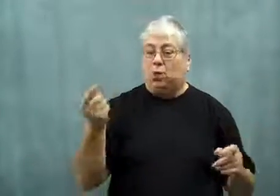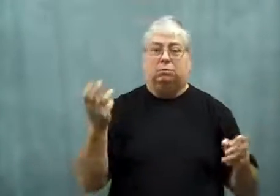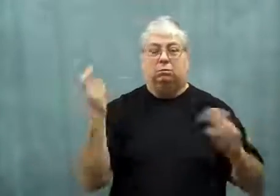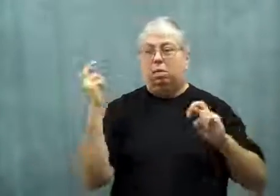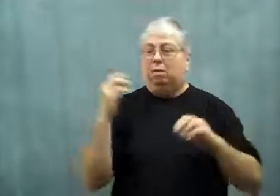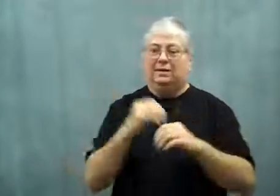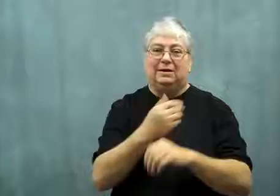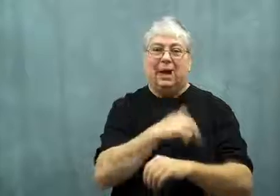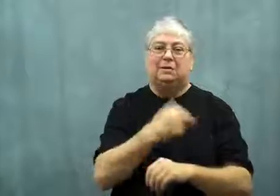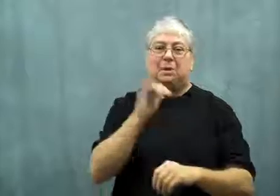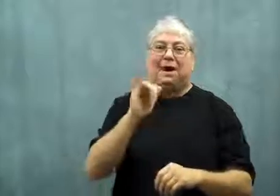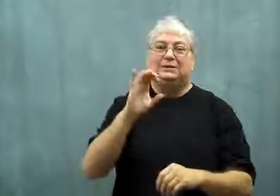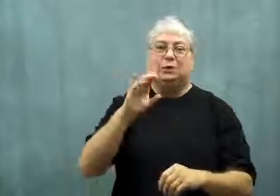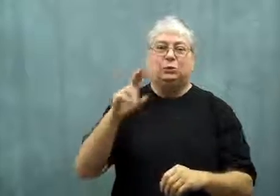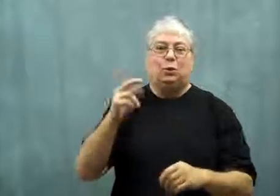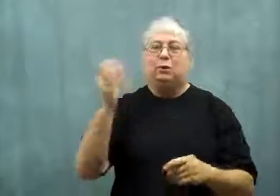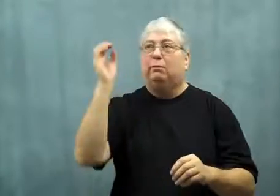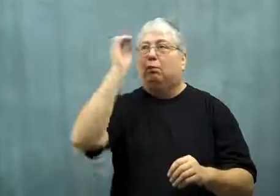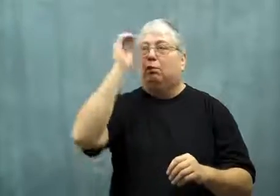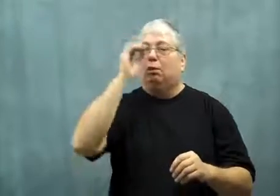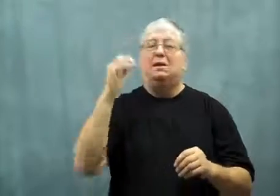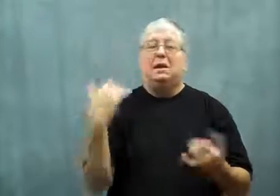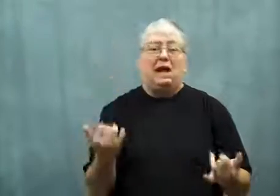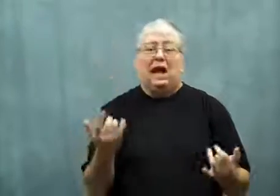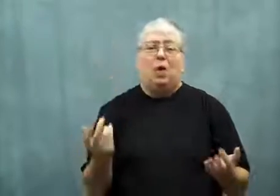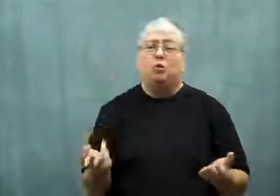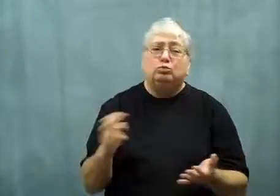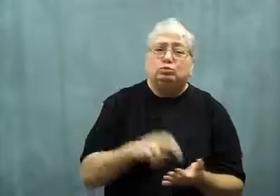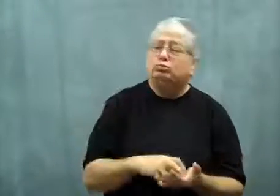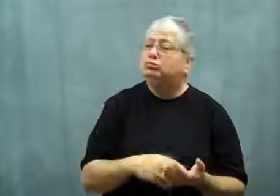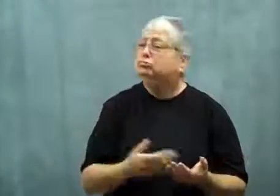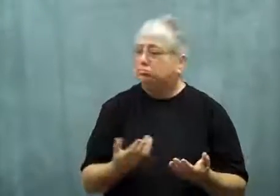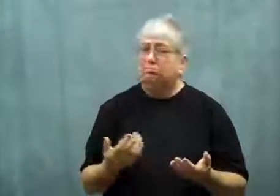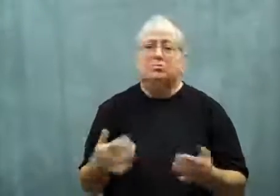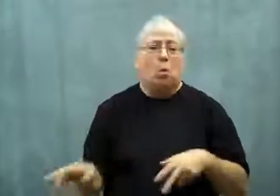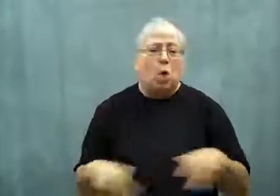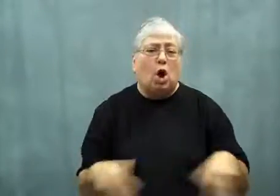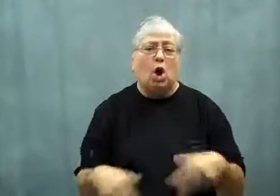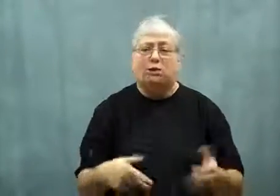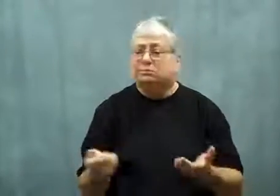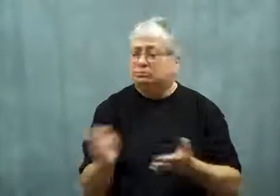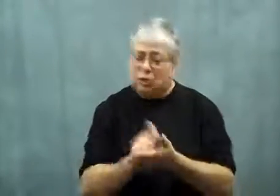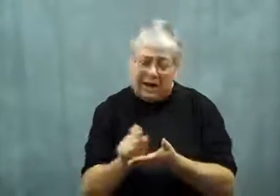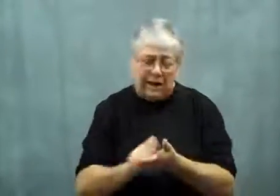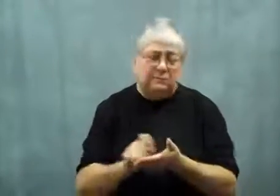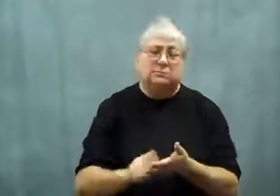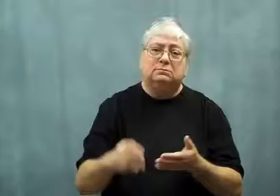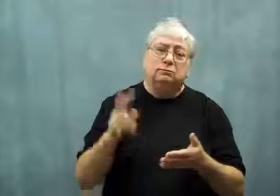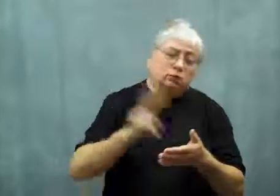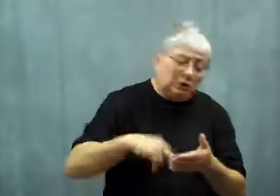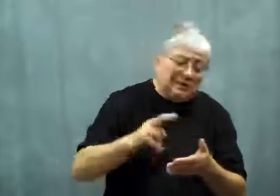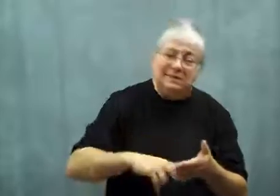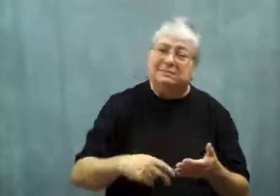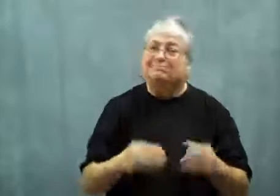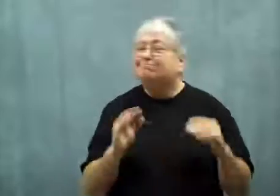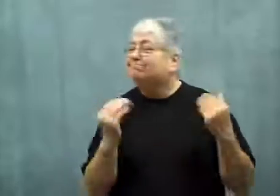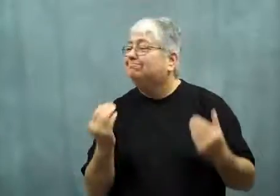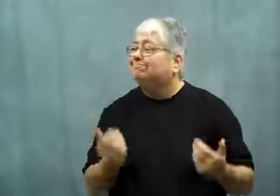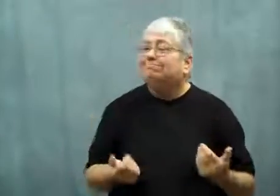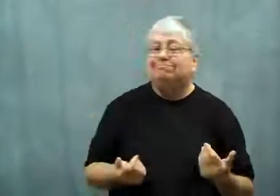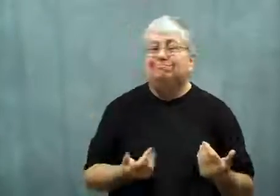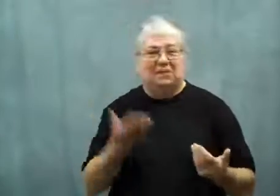She had been unconscious in the hospital ICU,